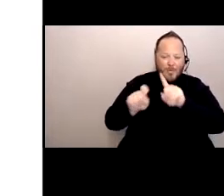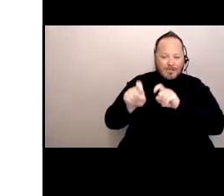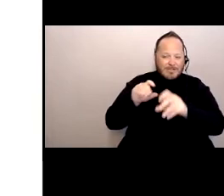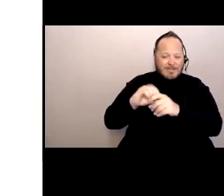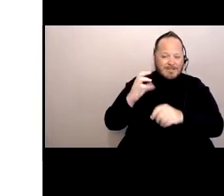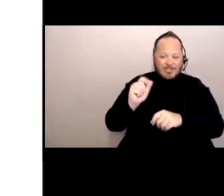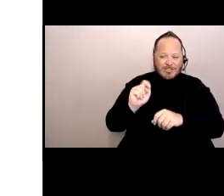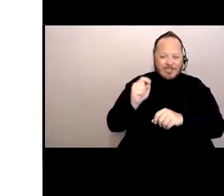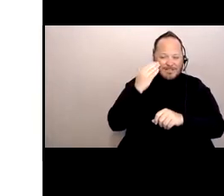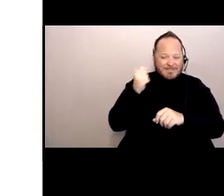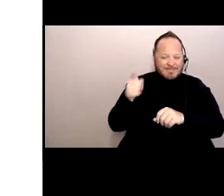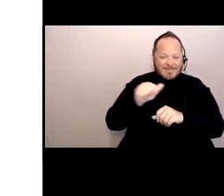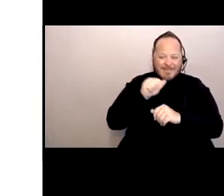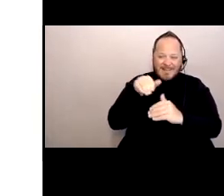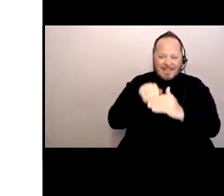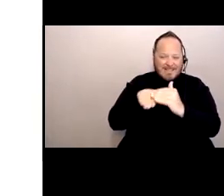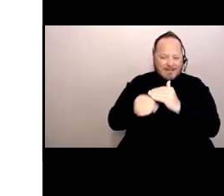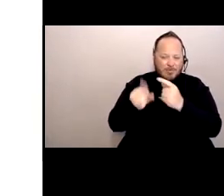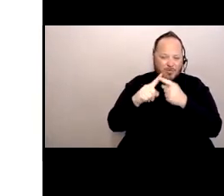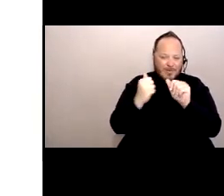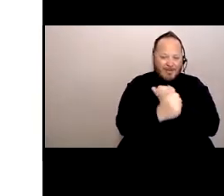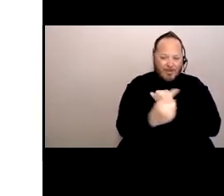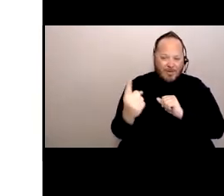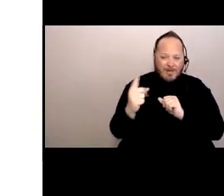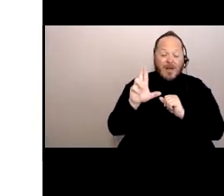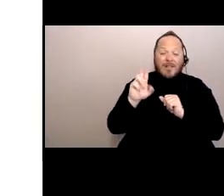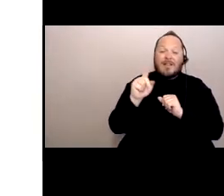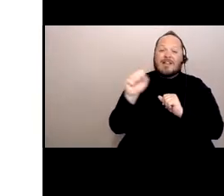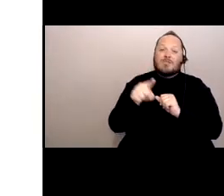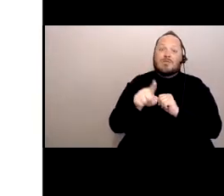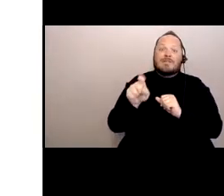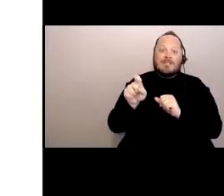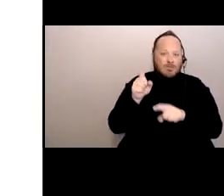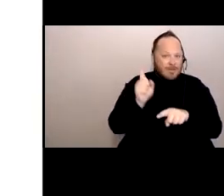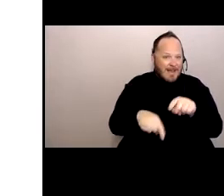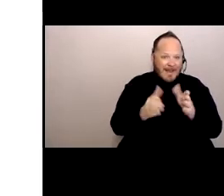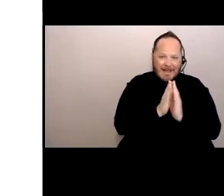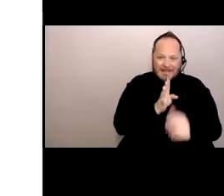unless you need to if you can't ask a question verbally. Okay, next slide.